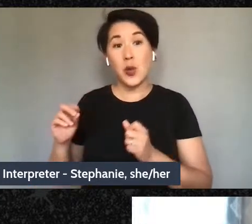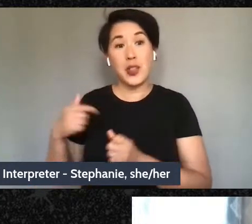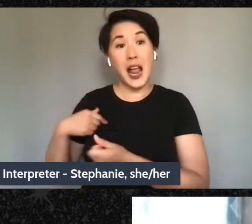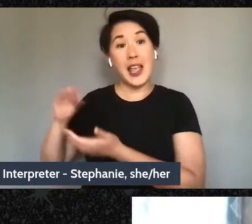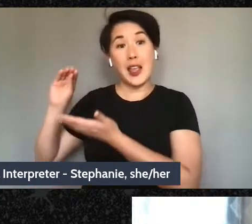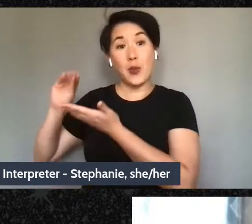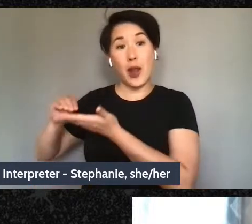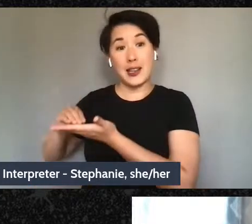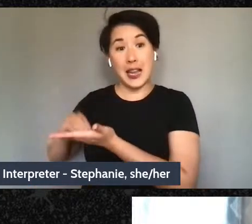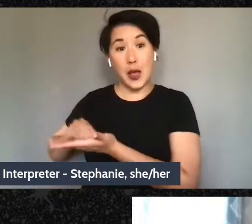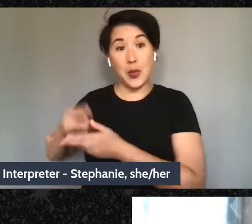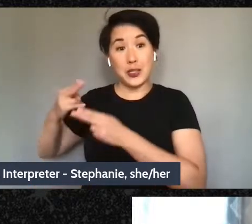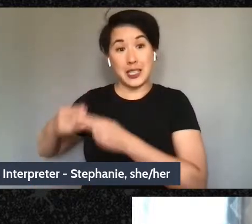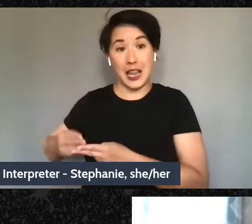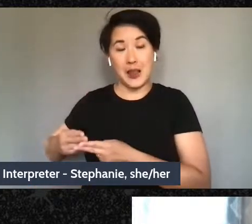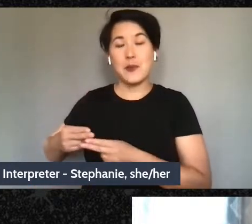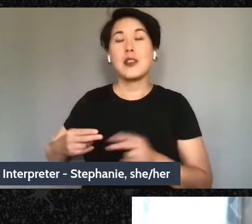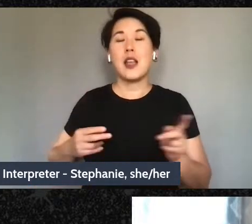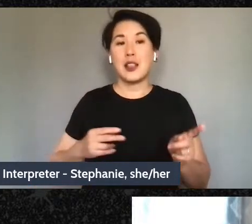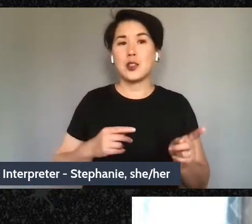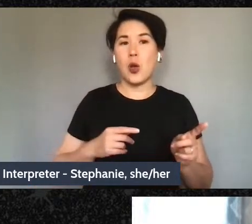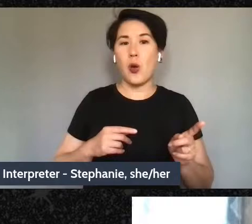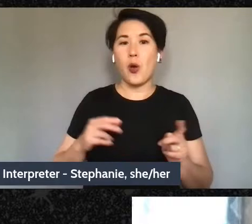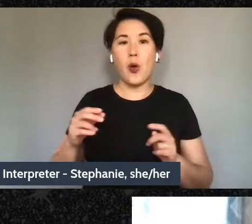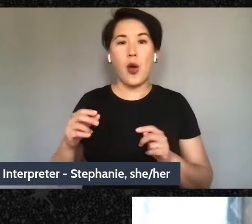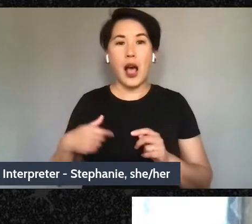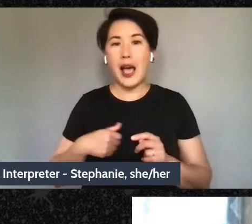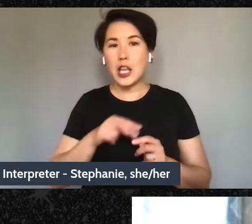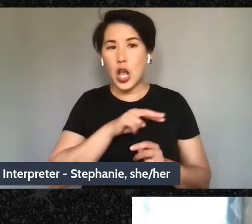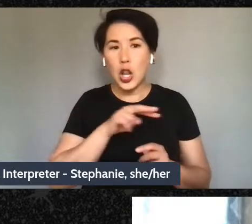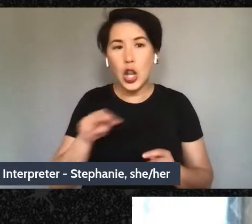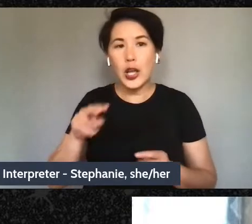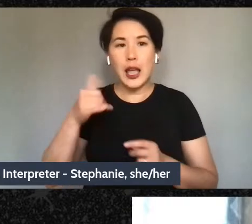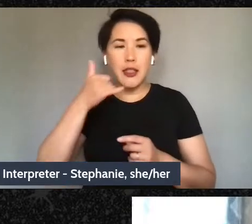look up and look up numbers and look up the things that feel safe to talk about with them,